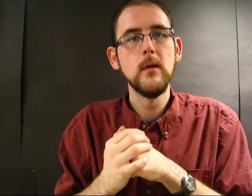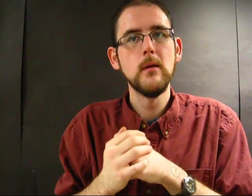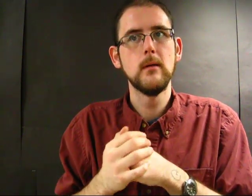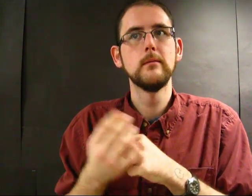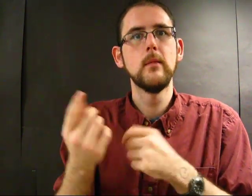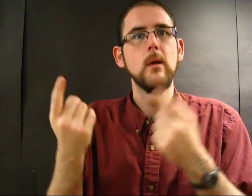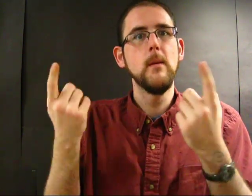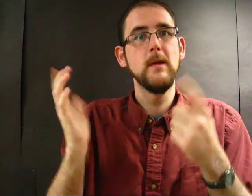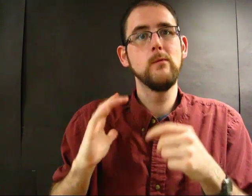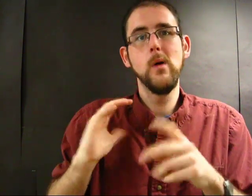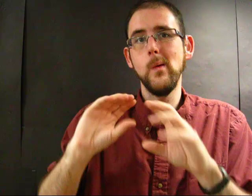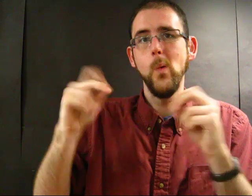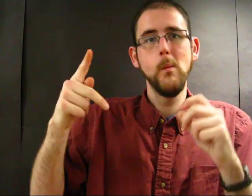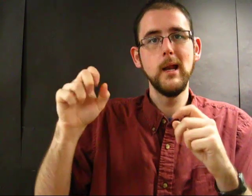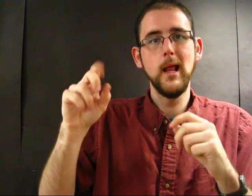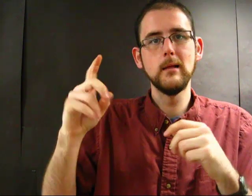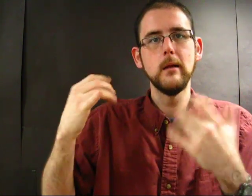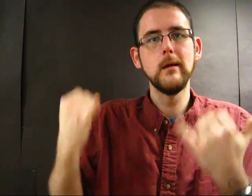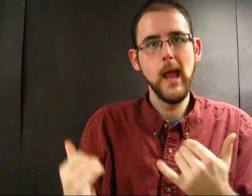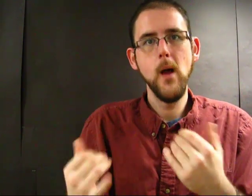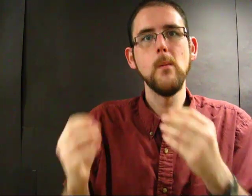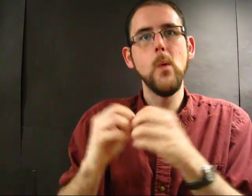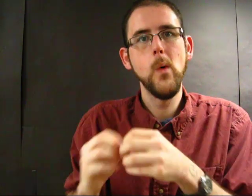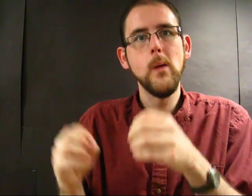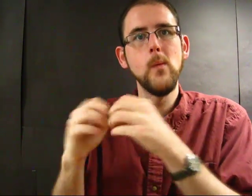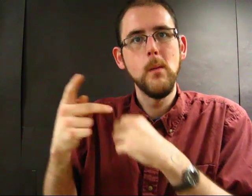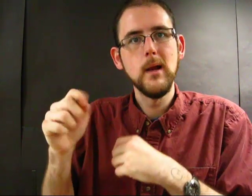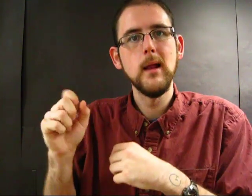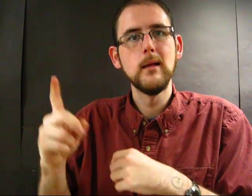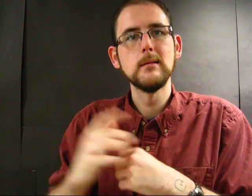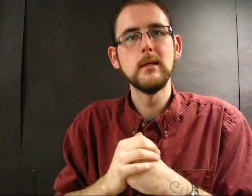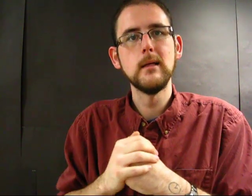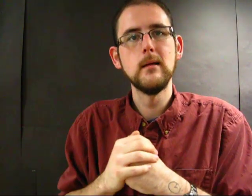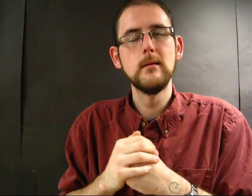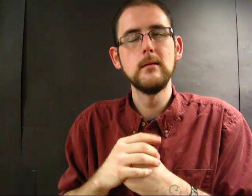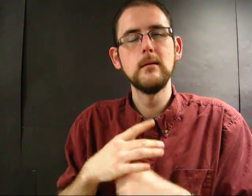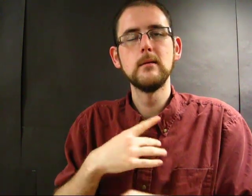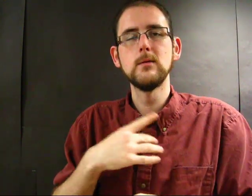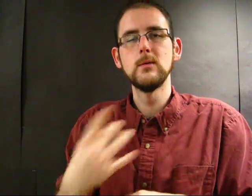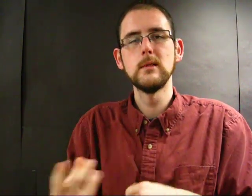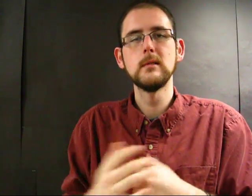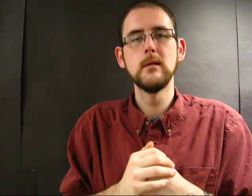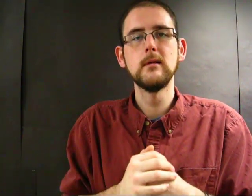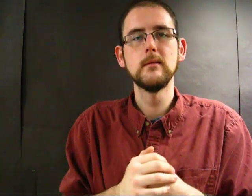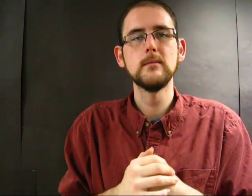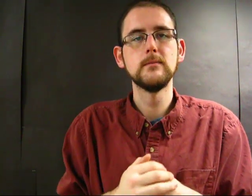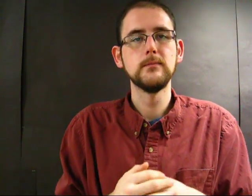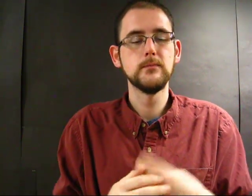Where PTSD simply didn't show up before, it did now. It's very curious.